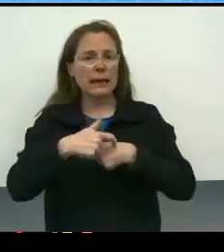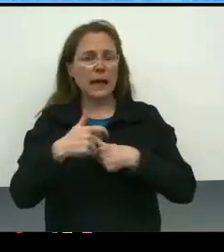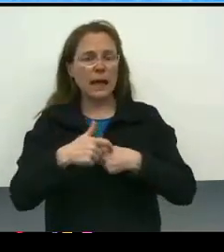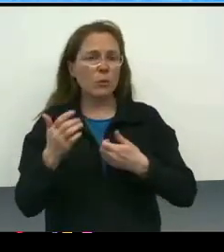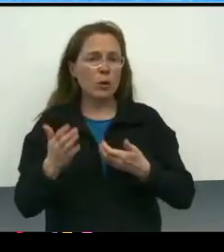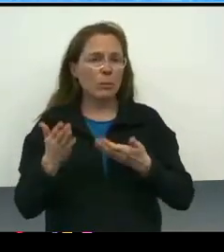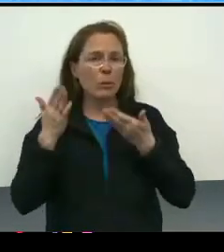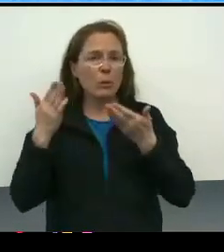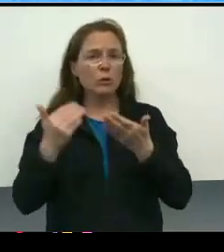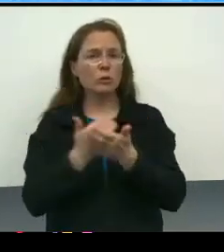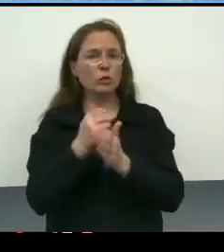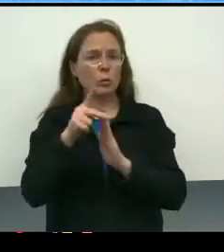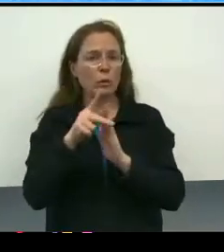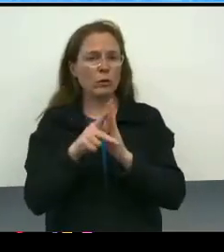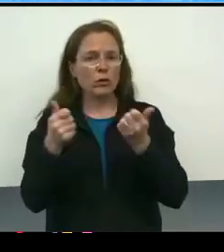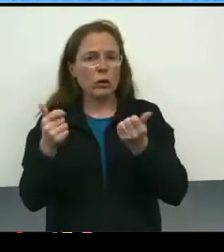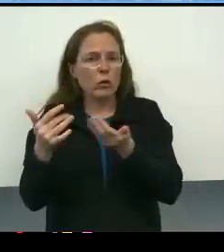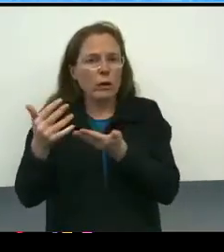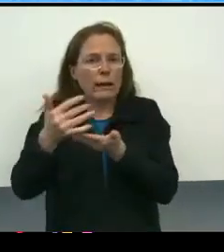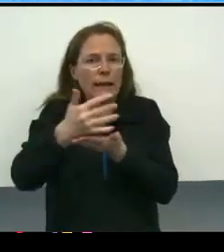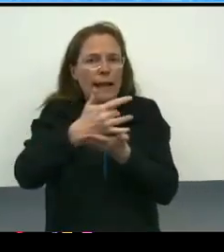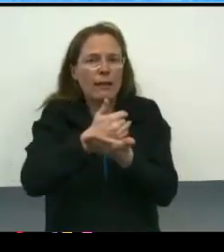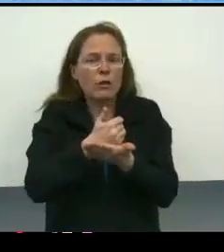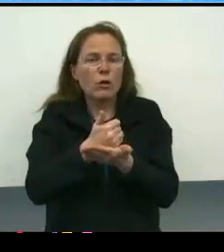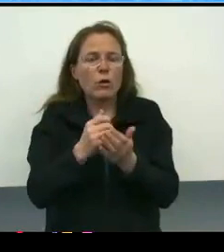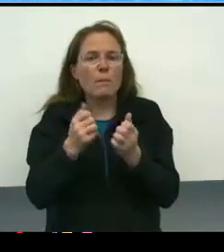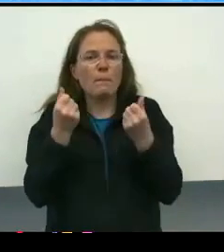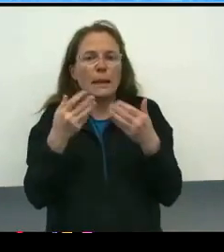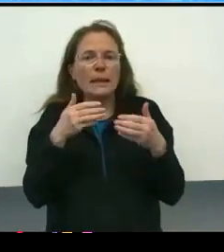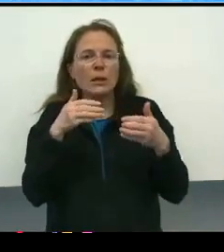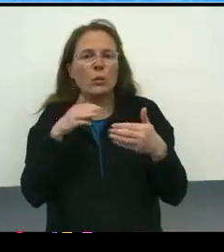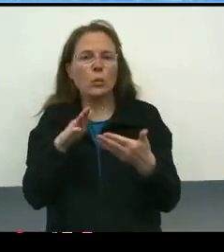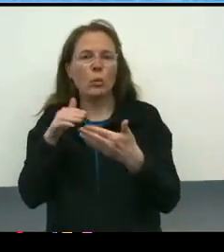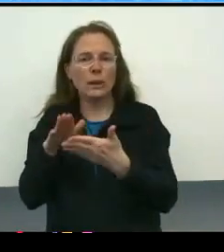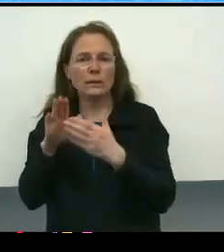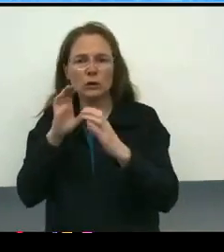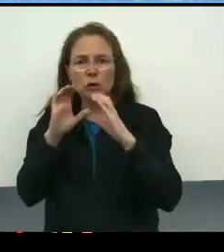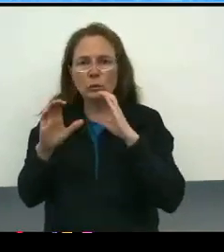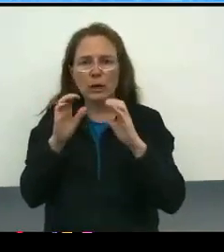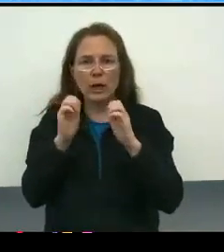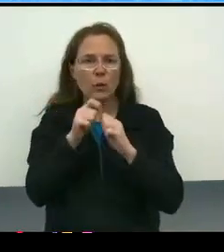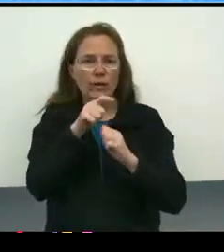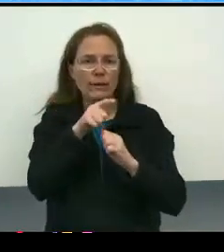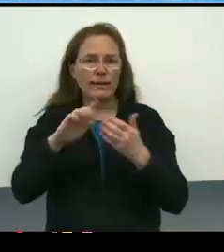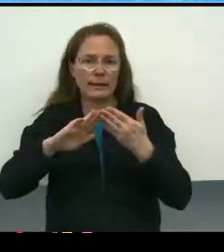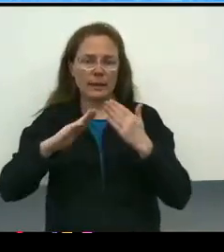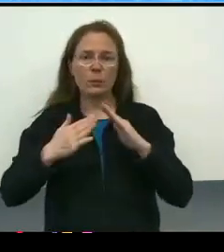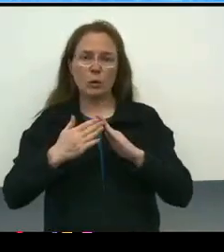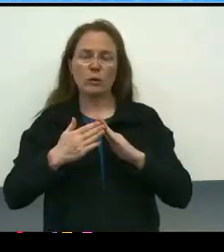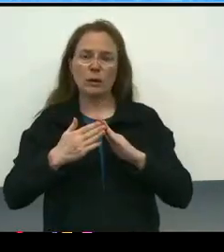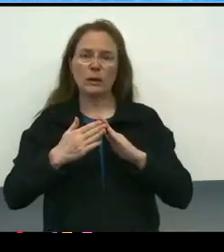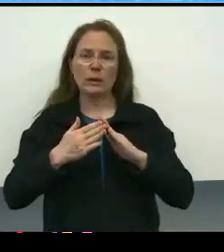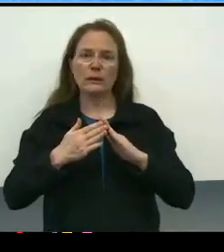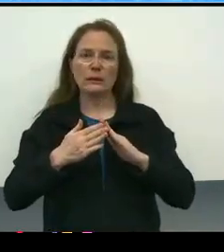So we are trying to gather lots of ways to communicate with the community in a fairly broad way,